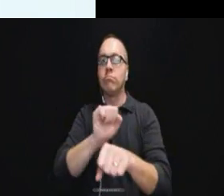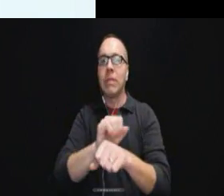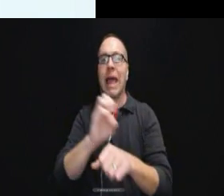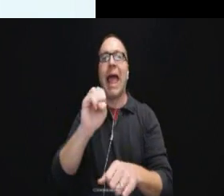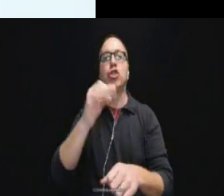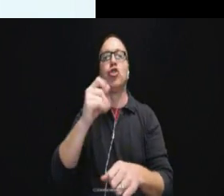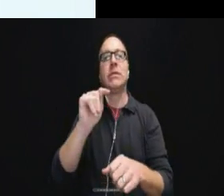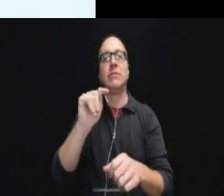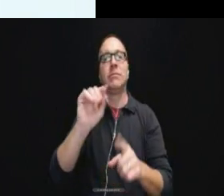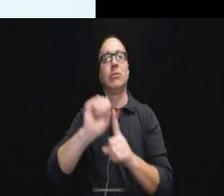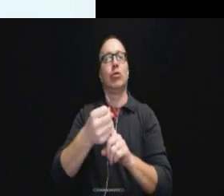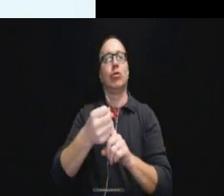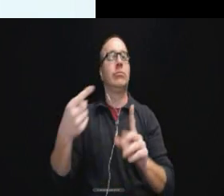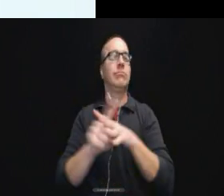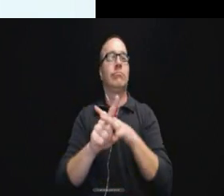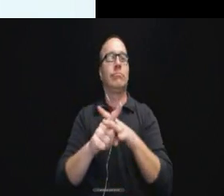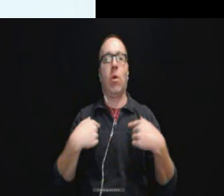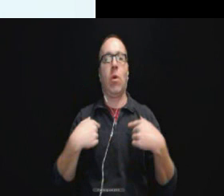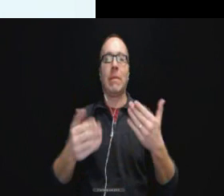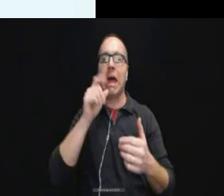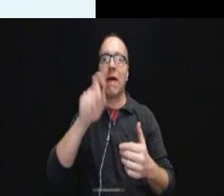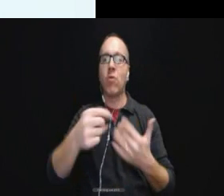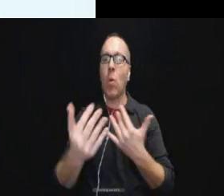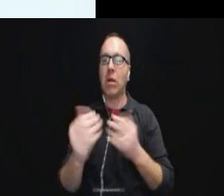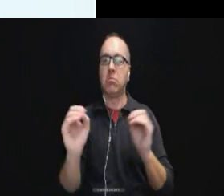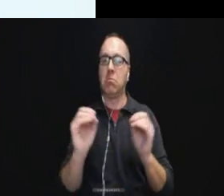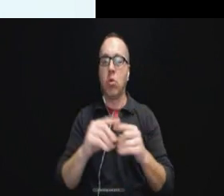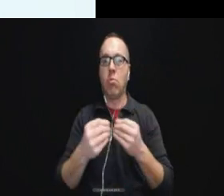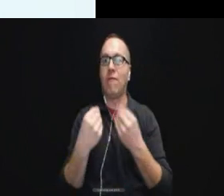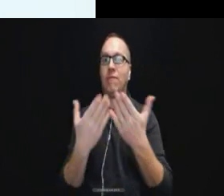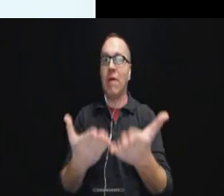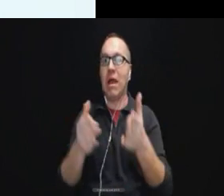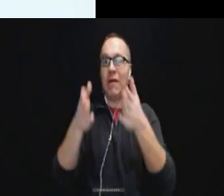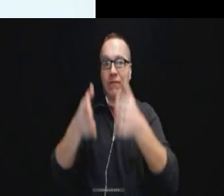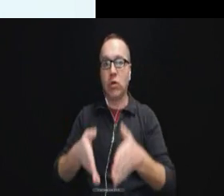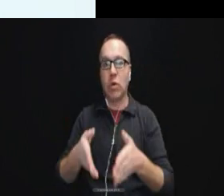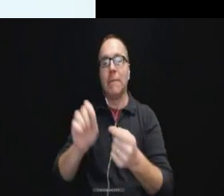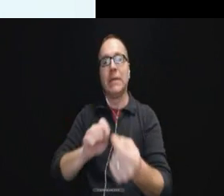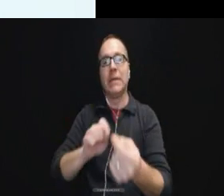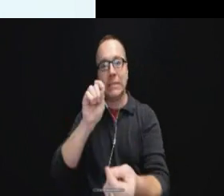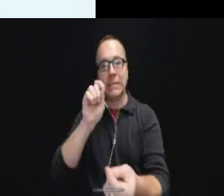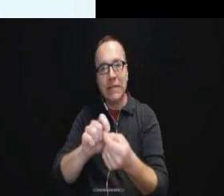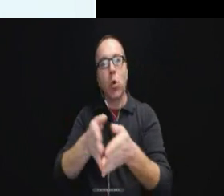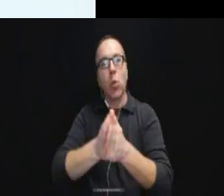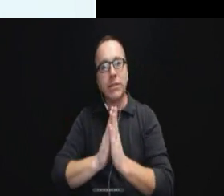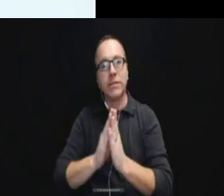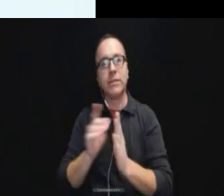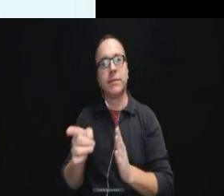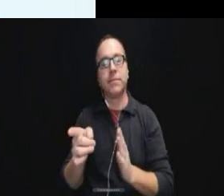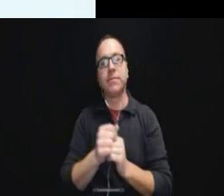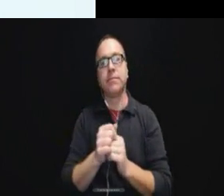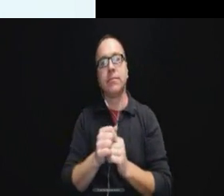we may not need to wait to supply the individual's effective mode of communication.